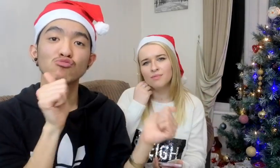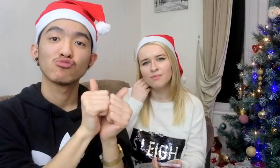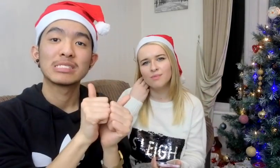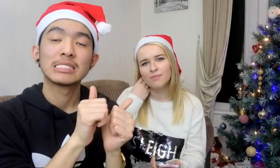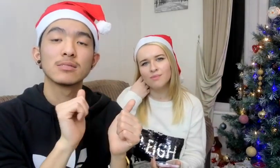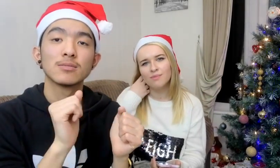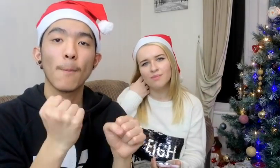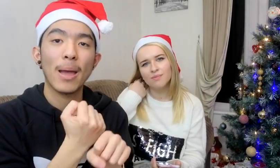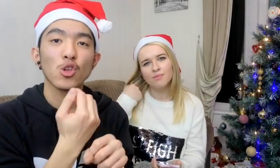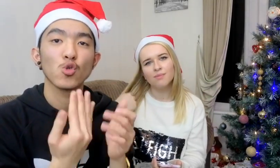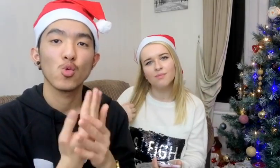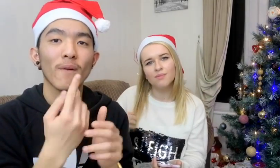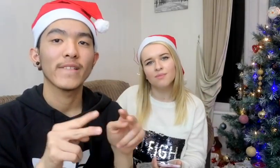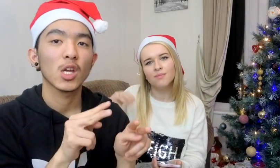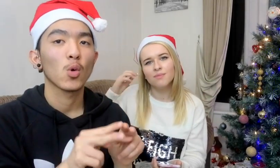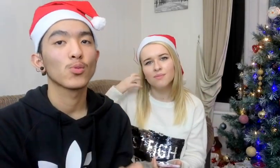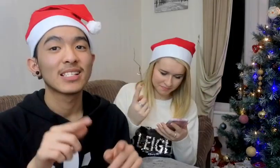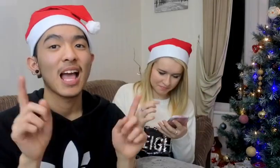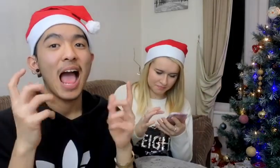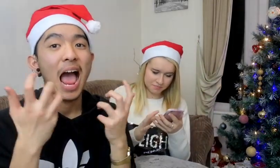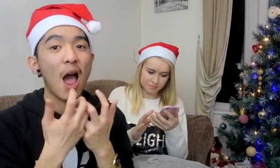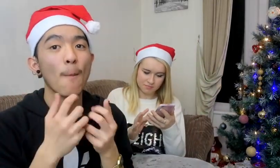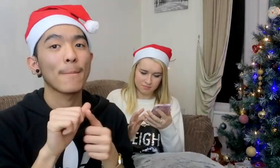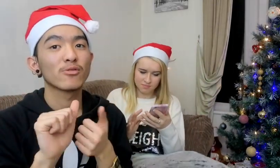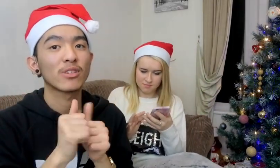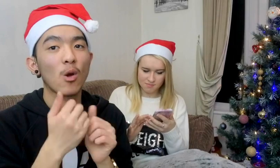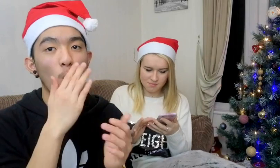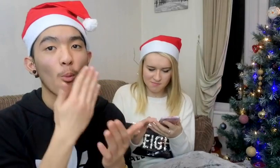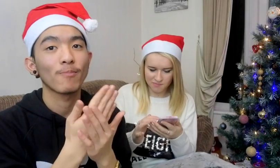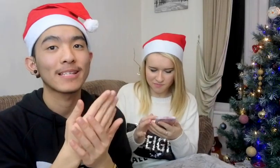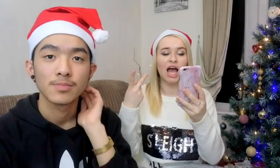So we agreed to make a new video This is how best friend obsession